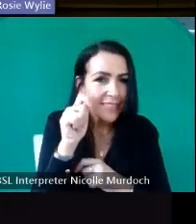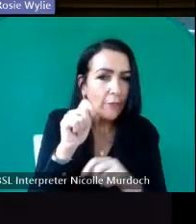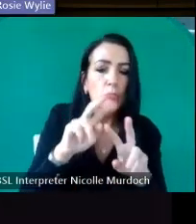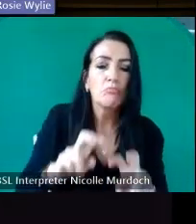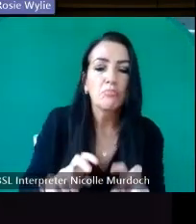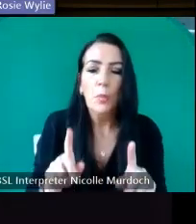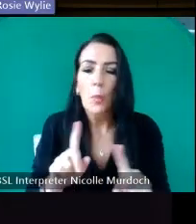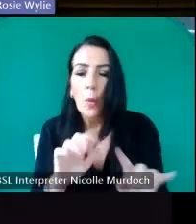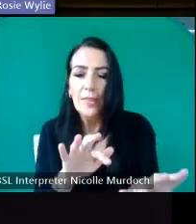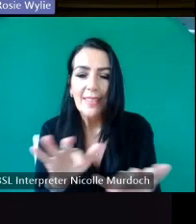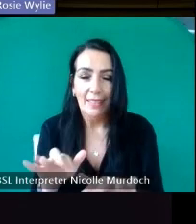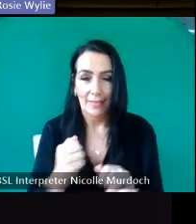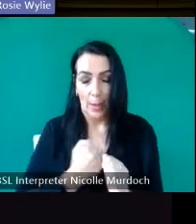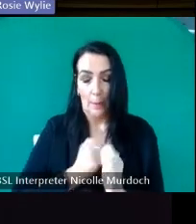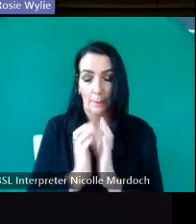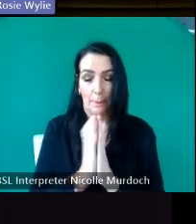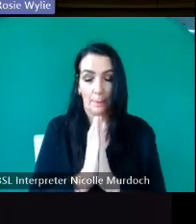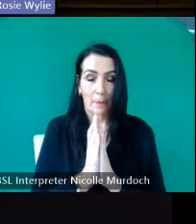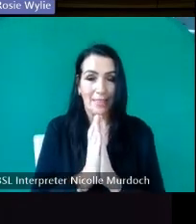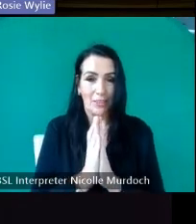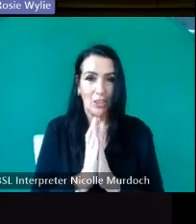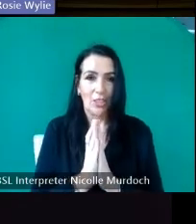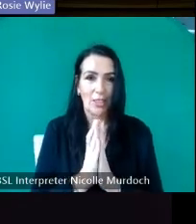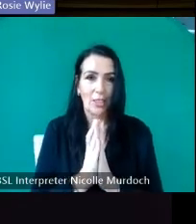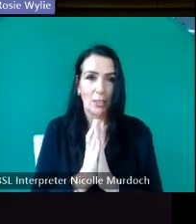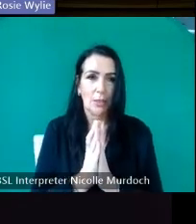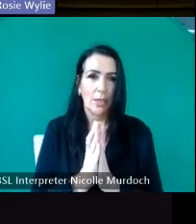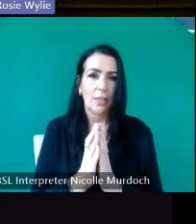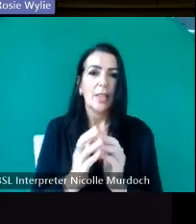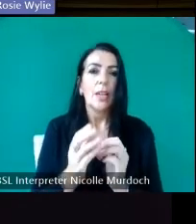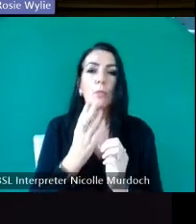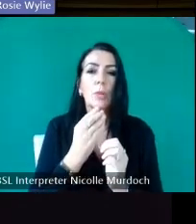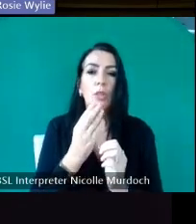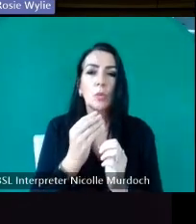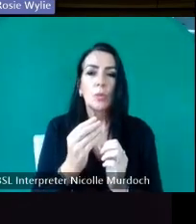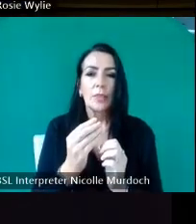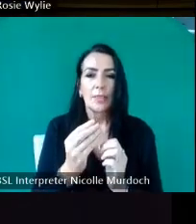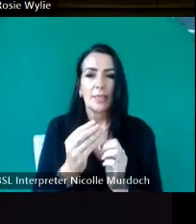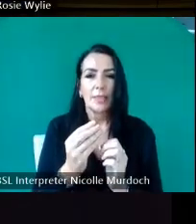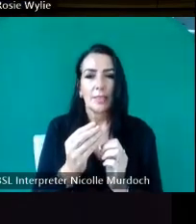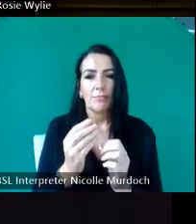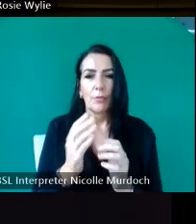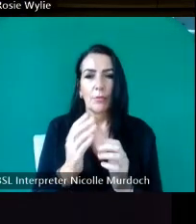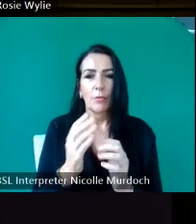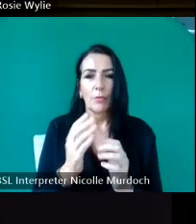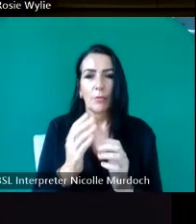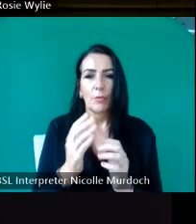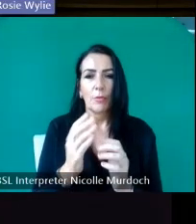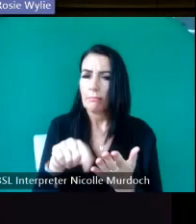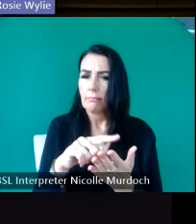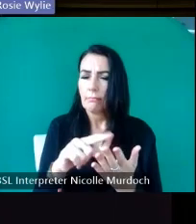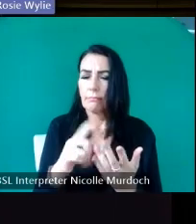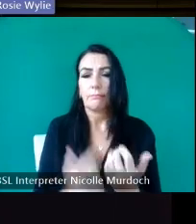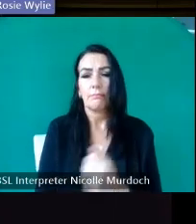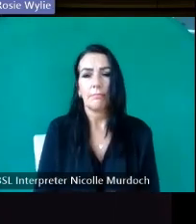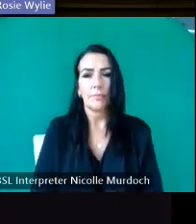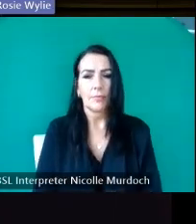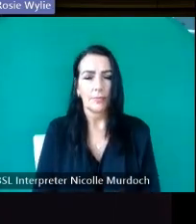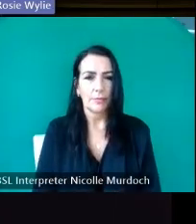own church I thought we used quite plain offering plates next slide please and one day I turned it